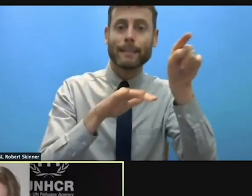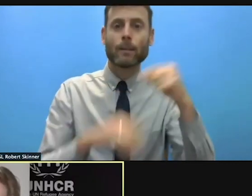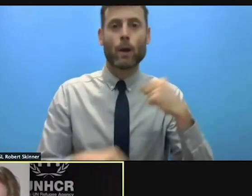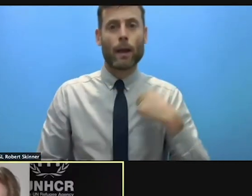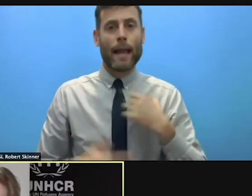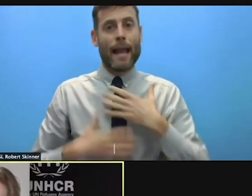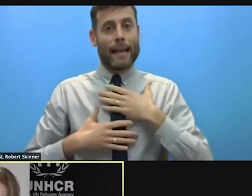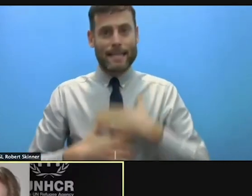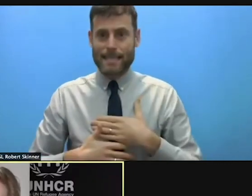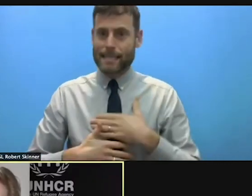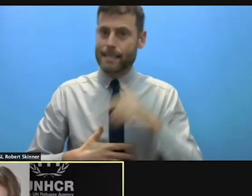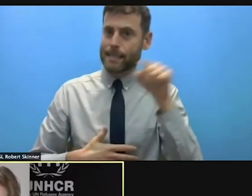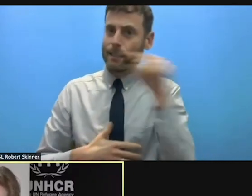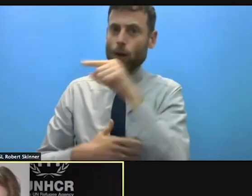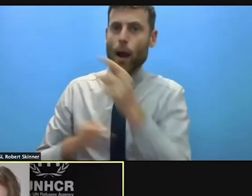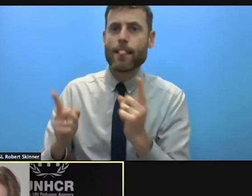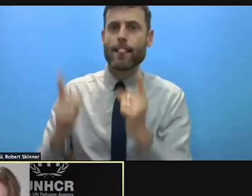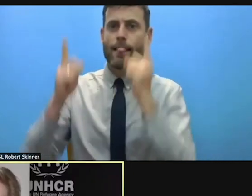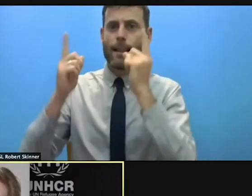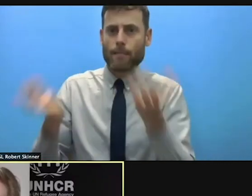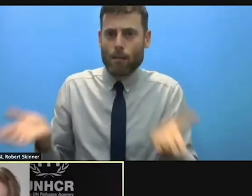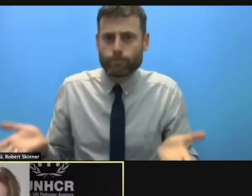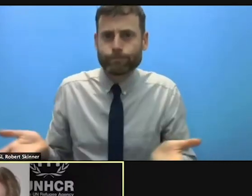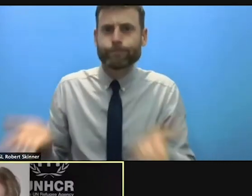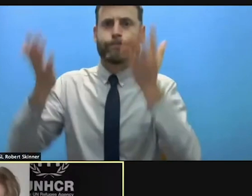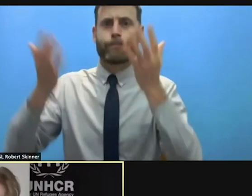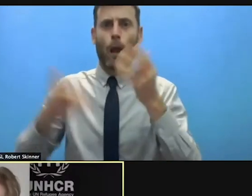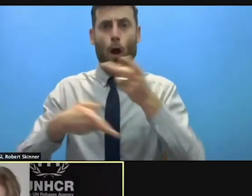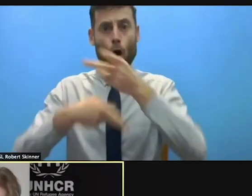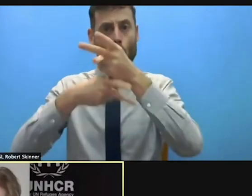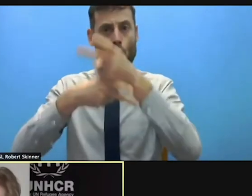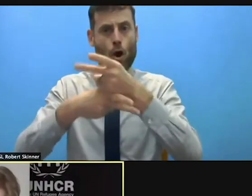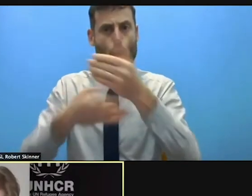We have to bring the public with us and we have to both have the data which has